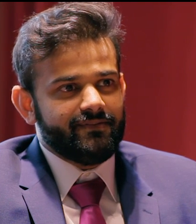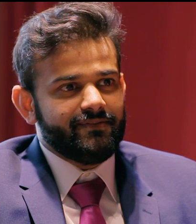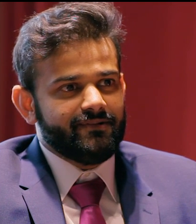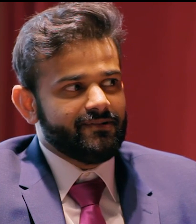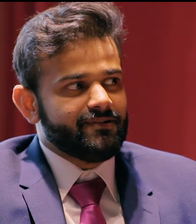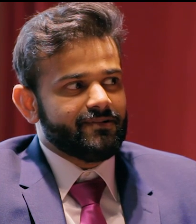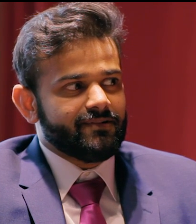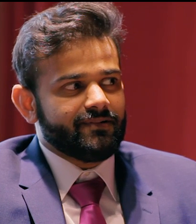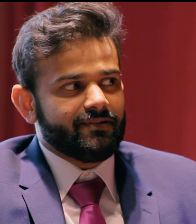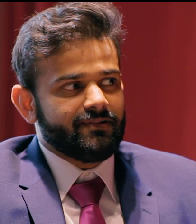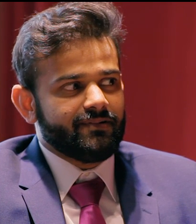or the MBA program is,